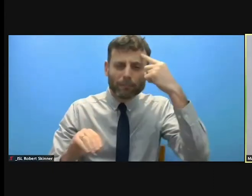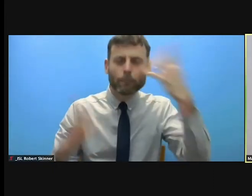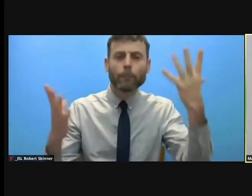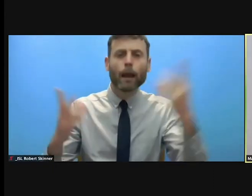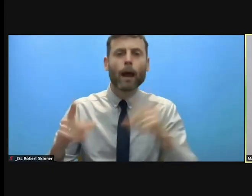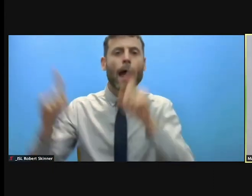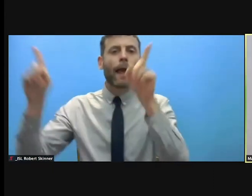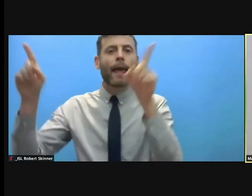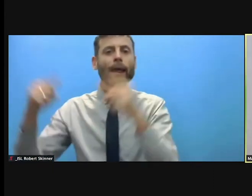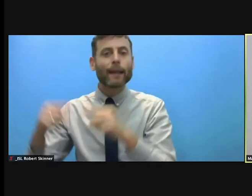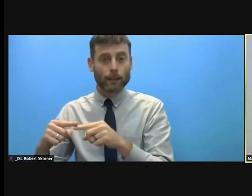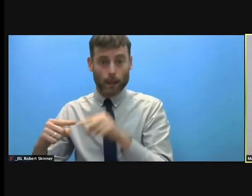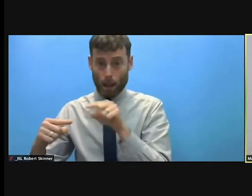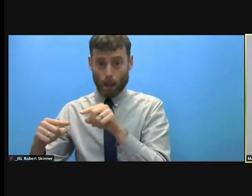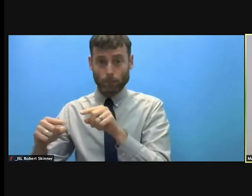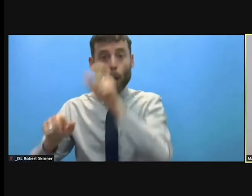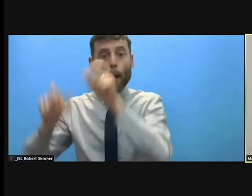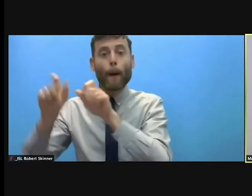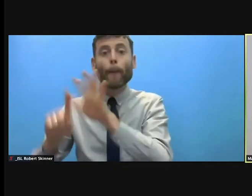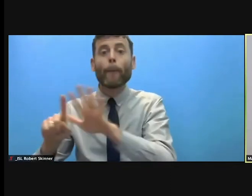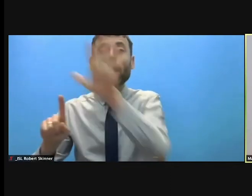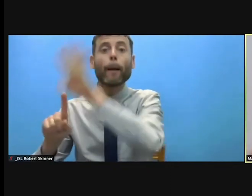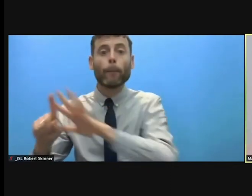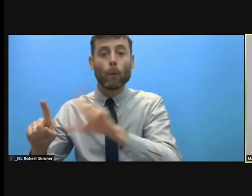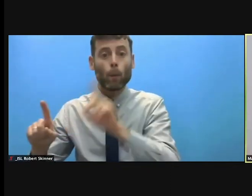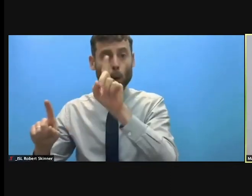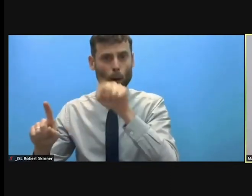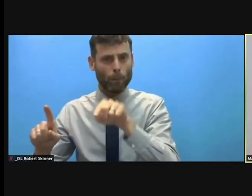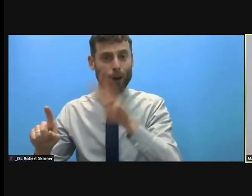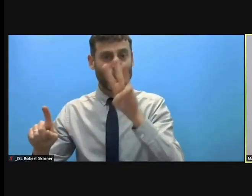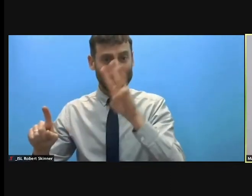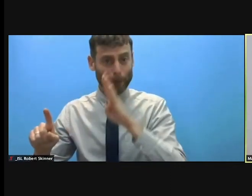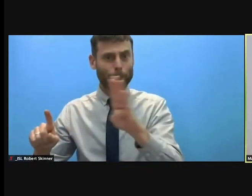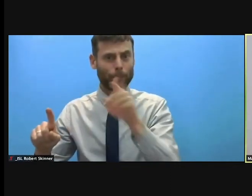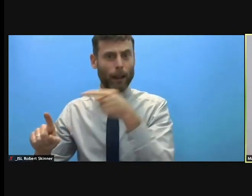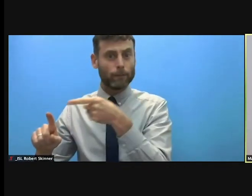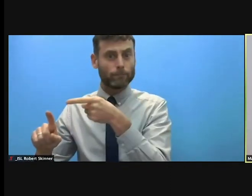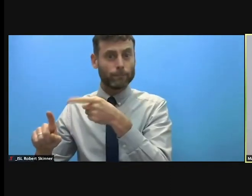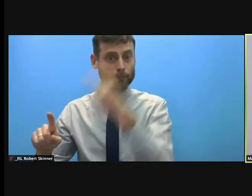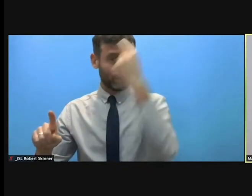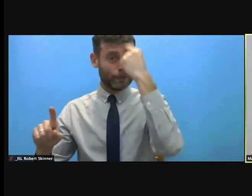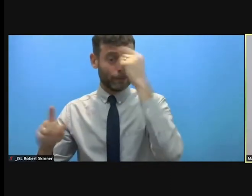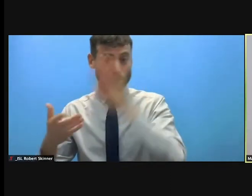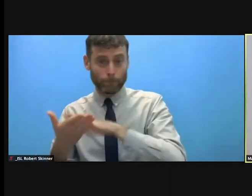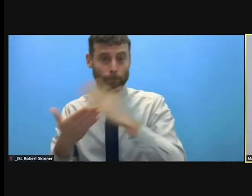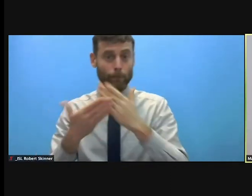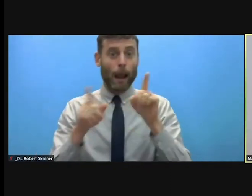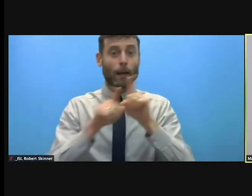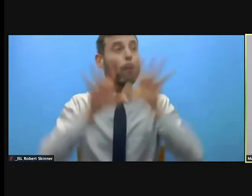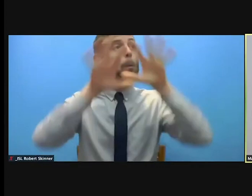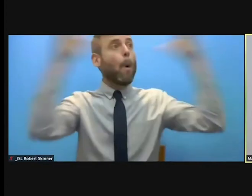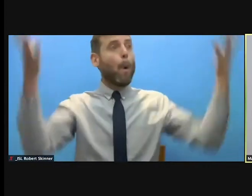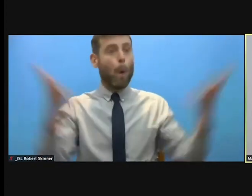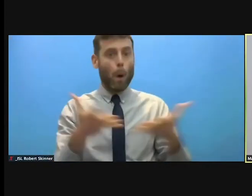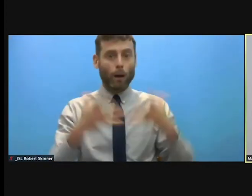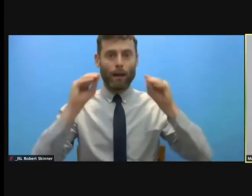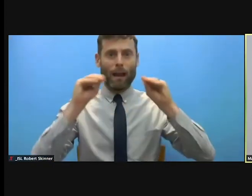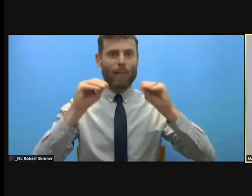The education system already before in a lot of countries faced difficulties sort of collapsed